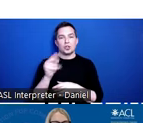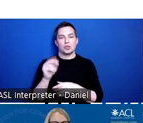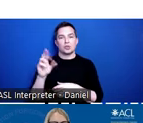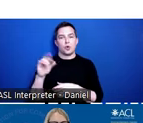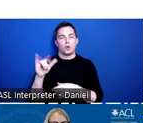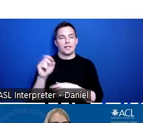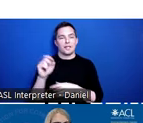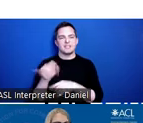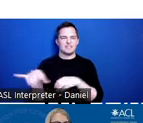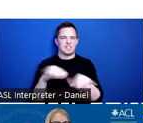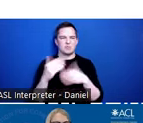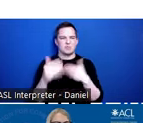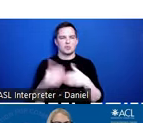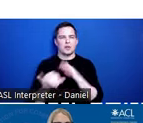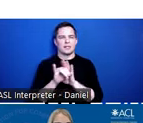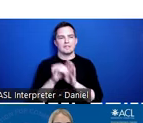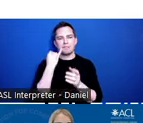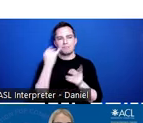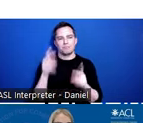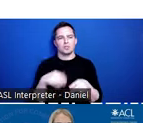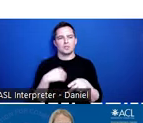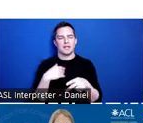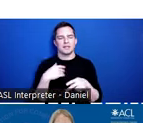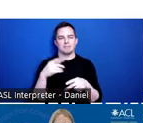identifying if an individual has suffered a traumatic brain injury throughout their